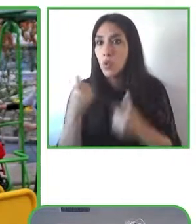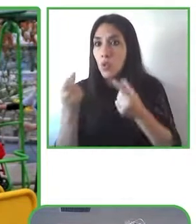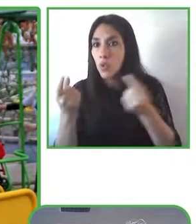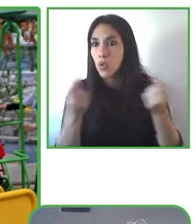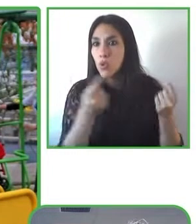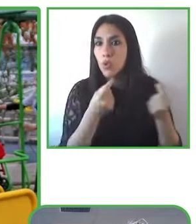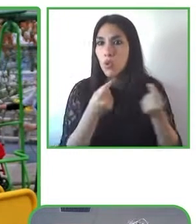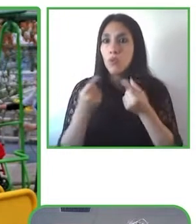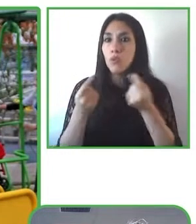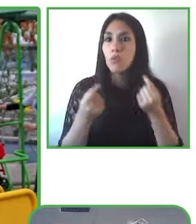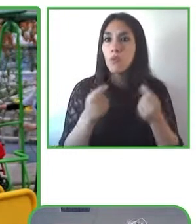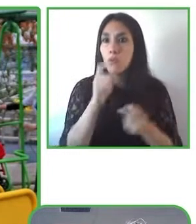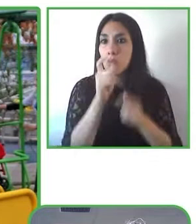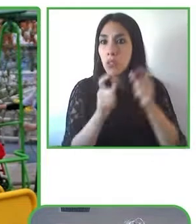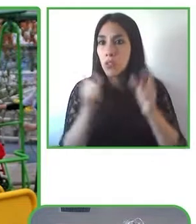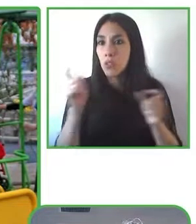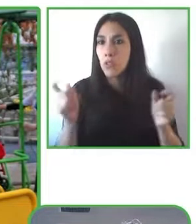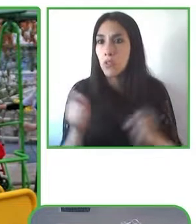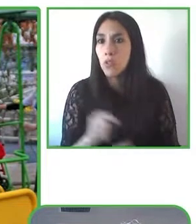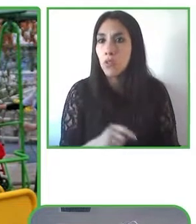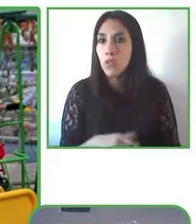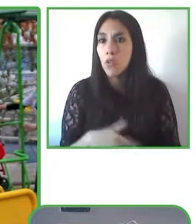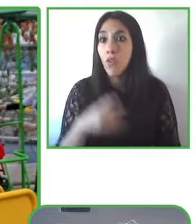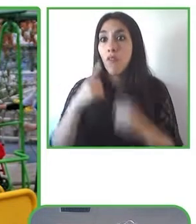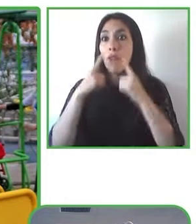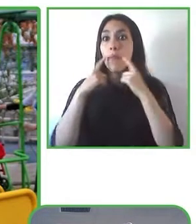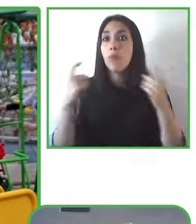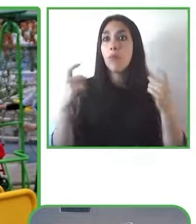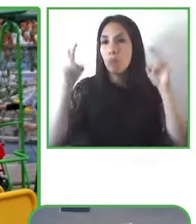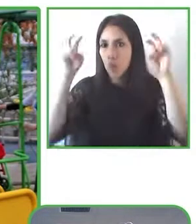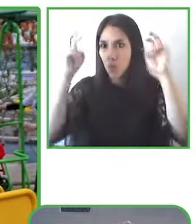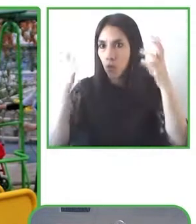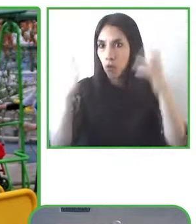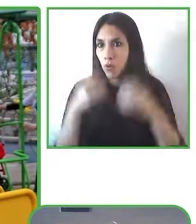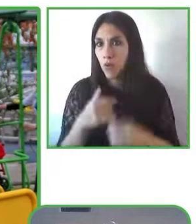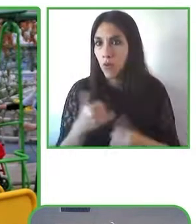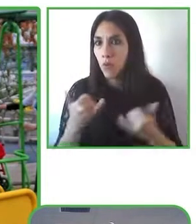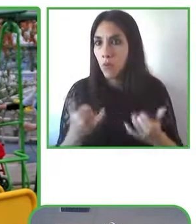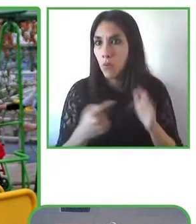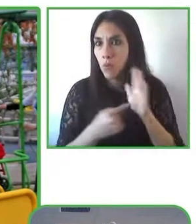capital in this matter that's my presentation. We thank Zero Project for the award they gave